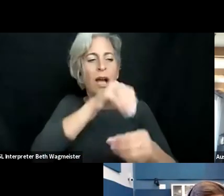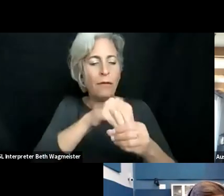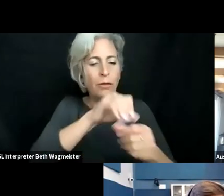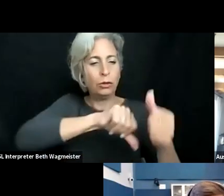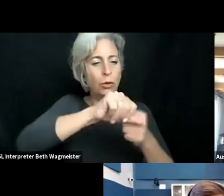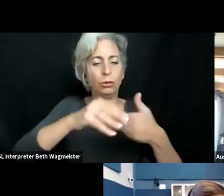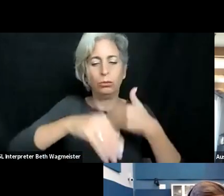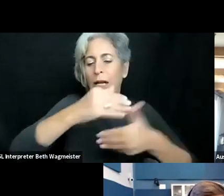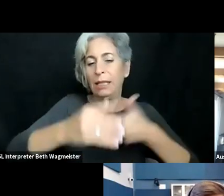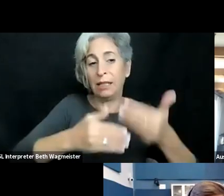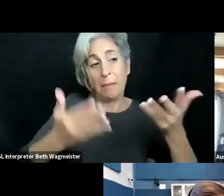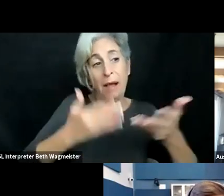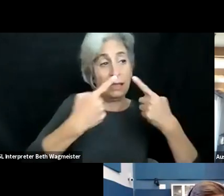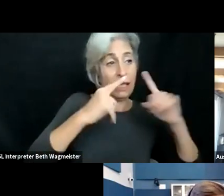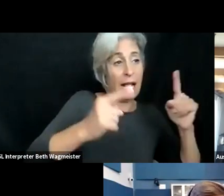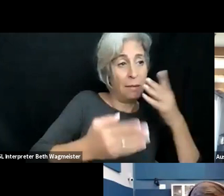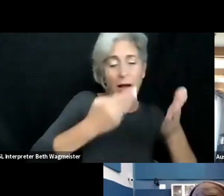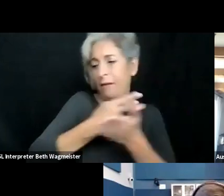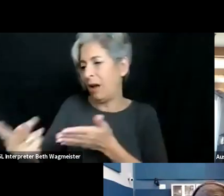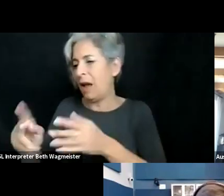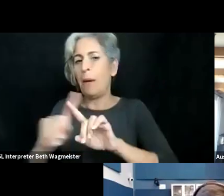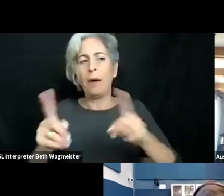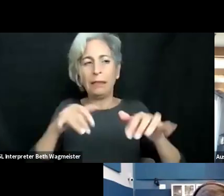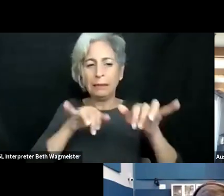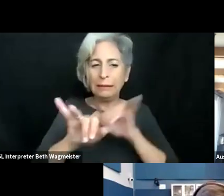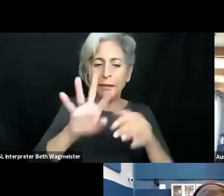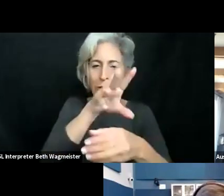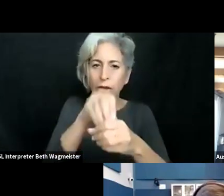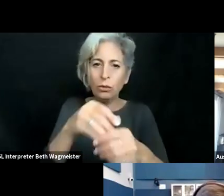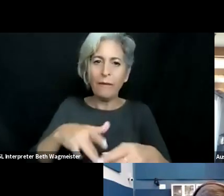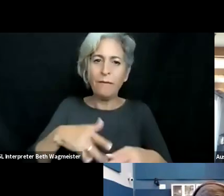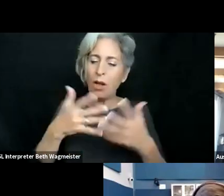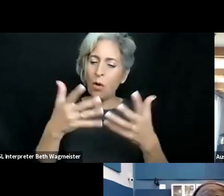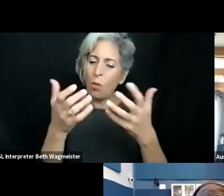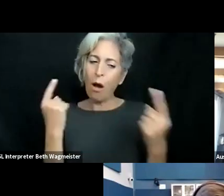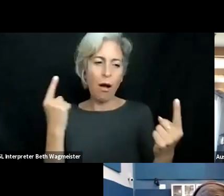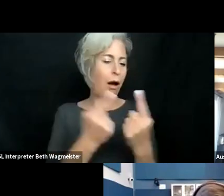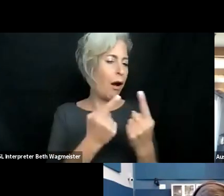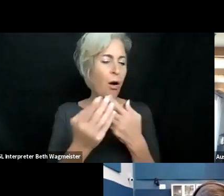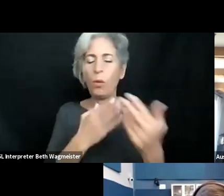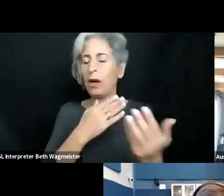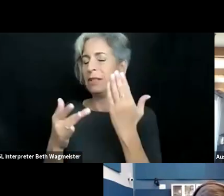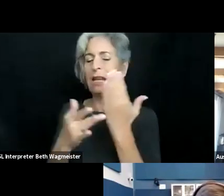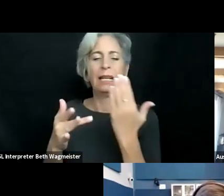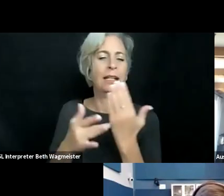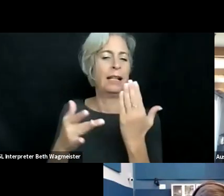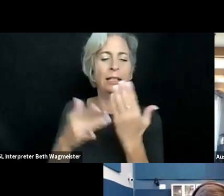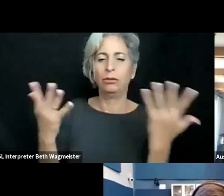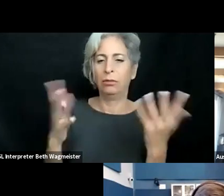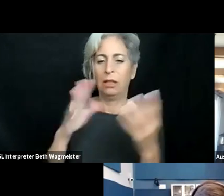can take part, they want to be part of it. They want to be part of the social process. They might be successful, they might be failed, but